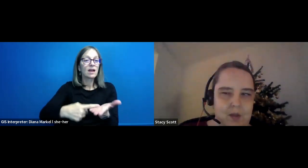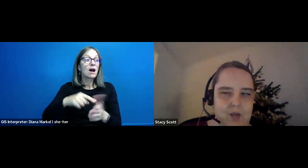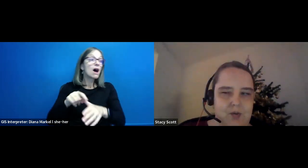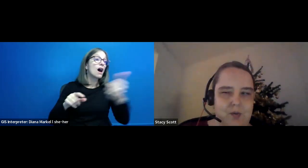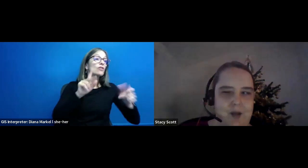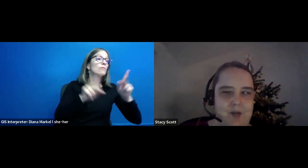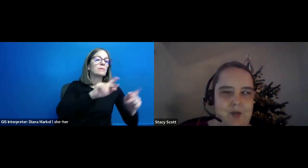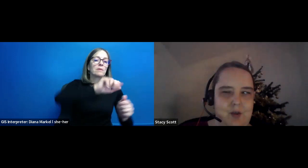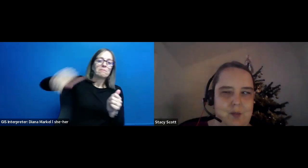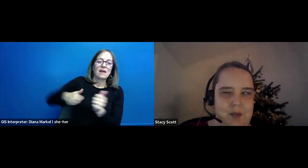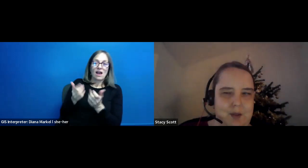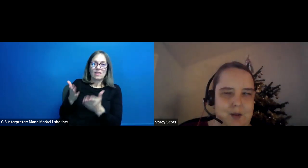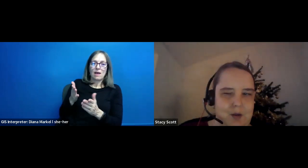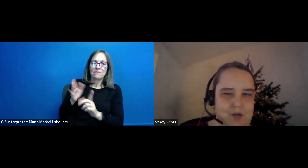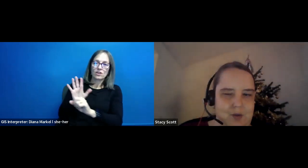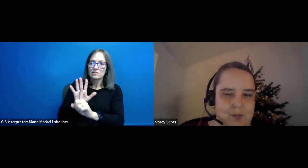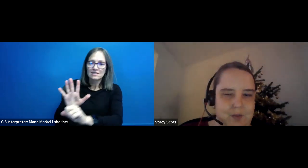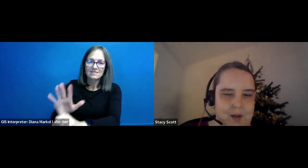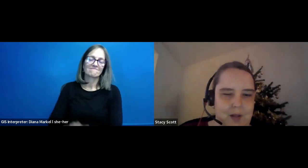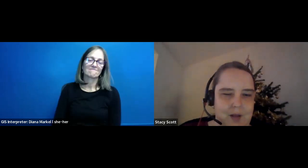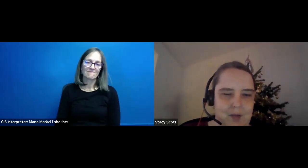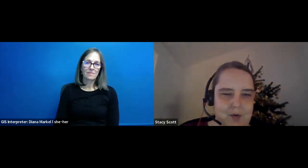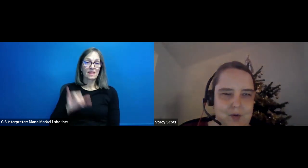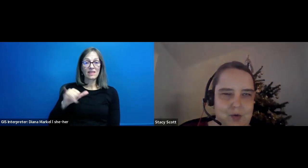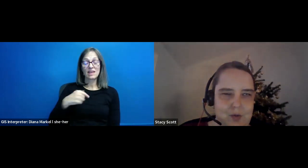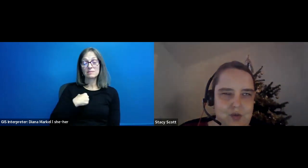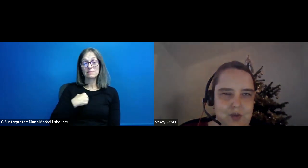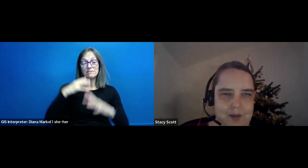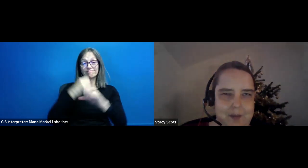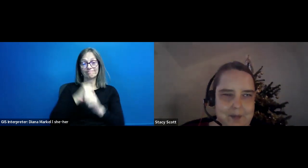Stacy Scott: So that's me in a nutshell, and i'll hand over to Sile.